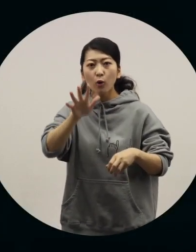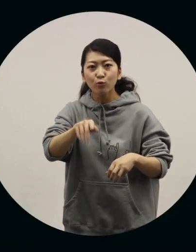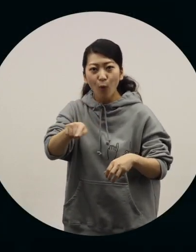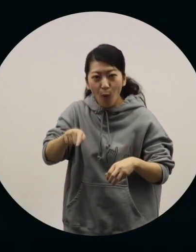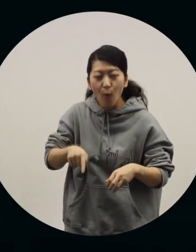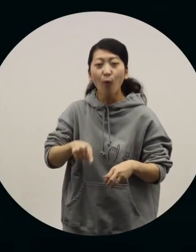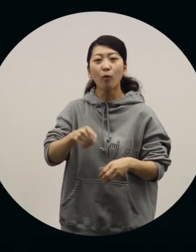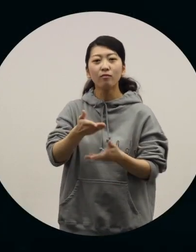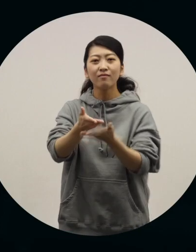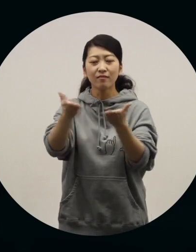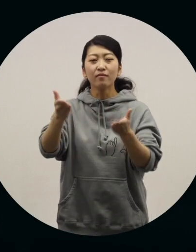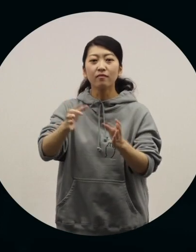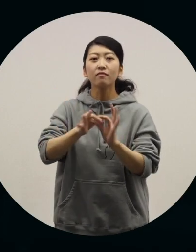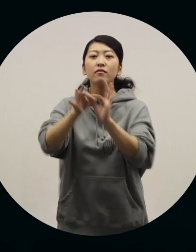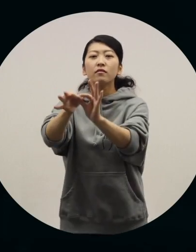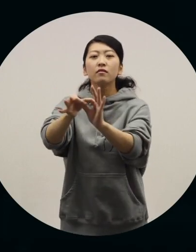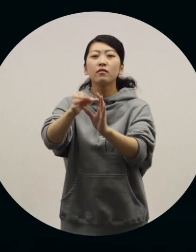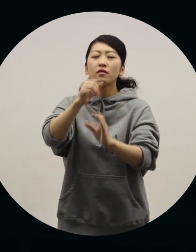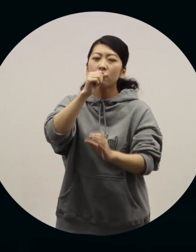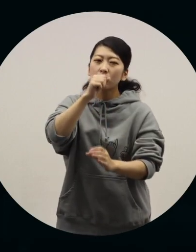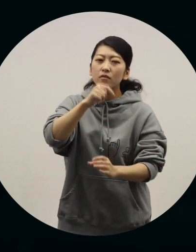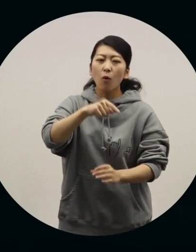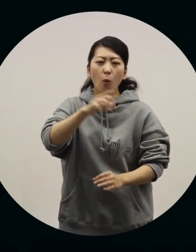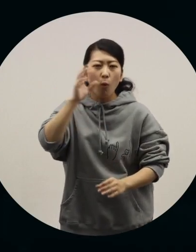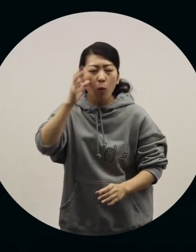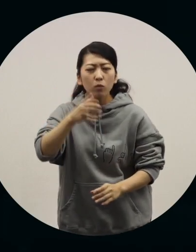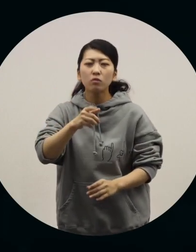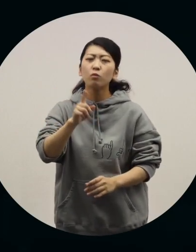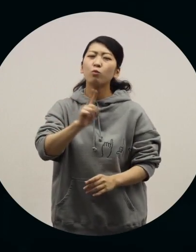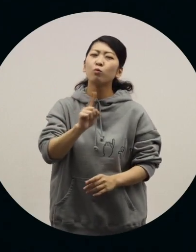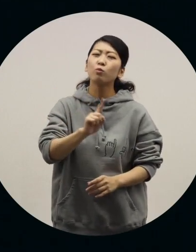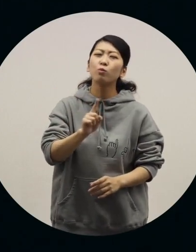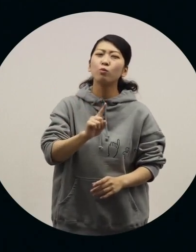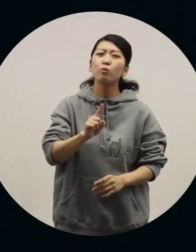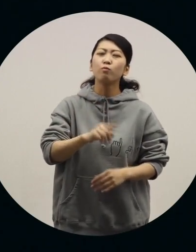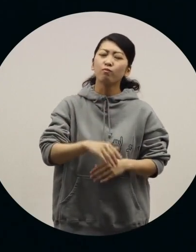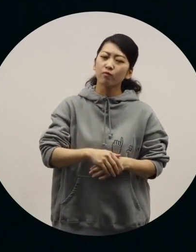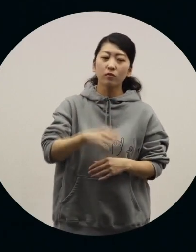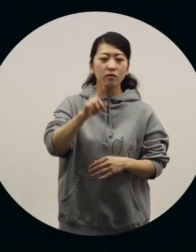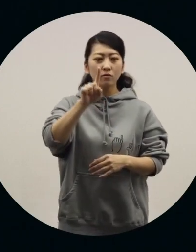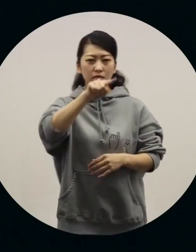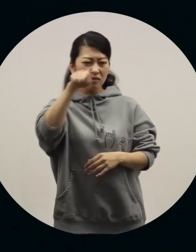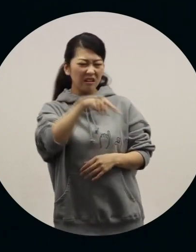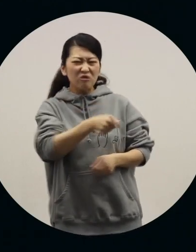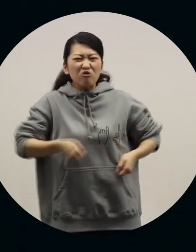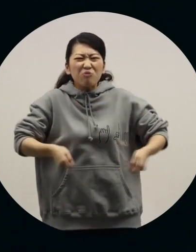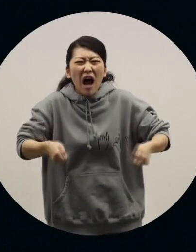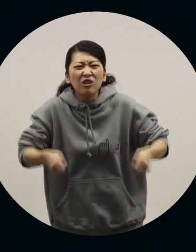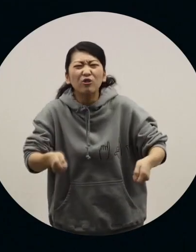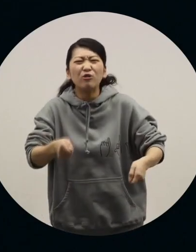What should I say? I think you should rethink your preconceived notions